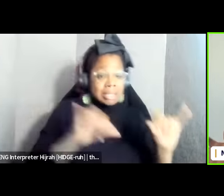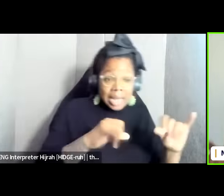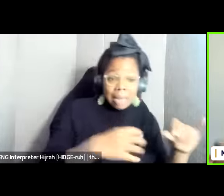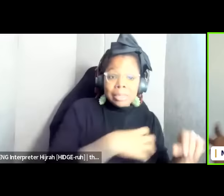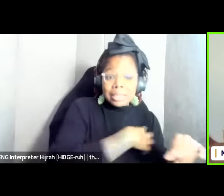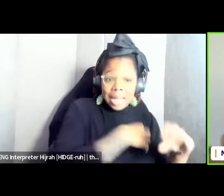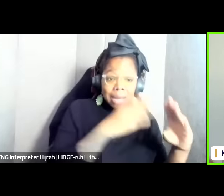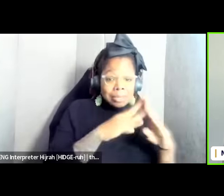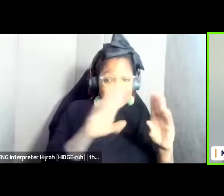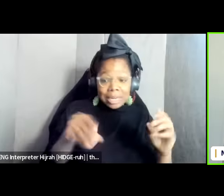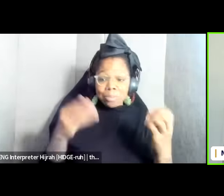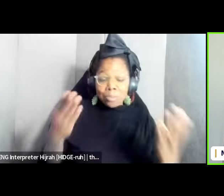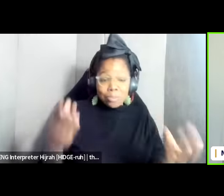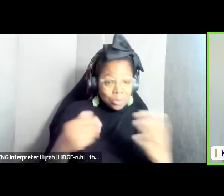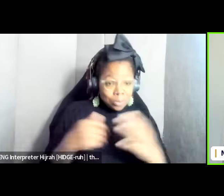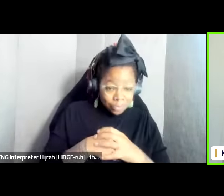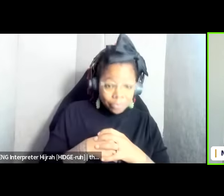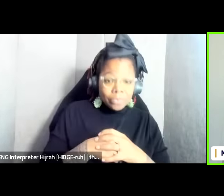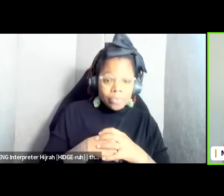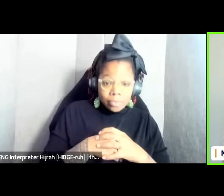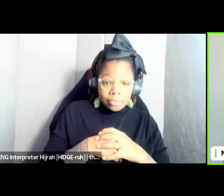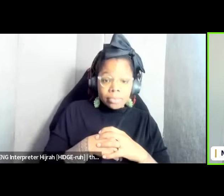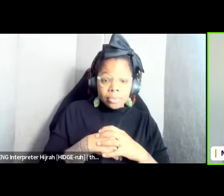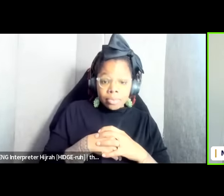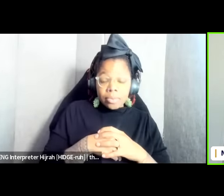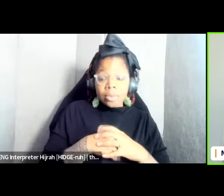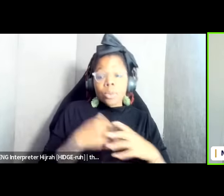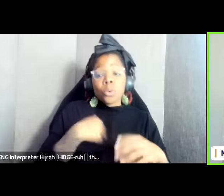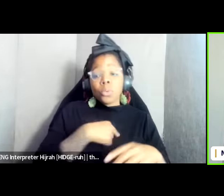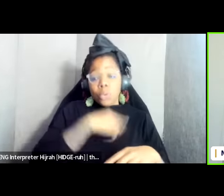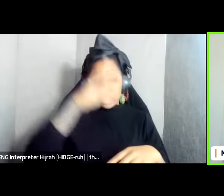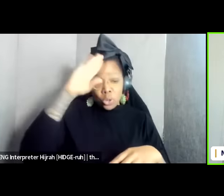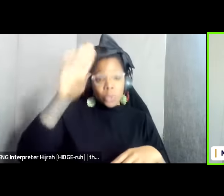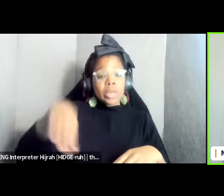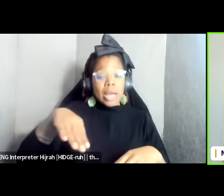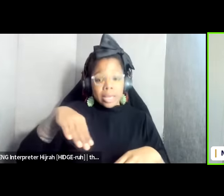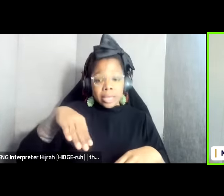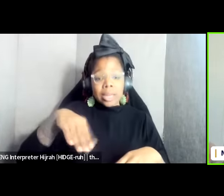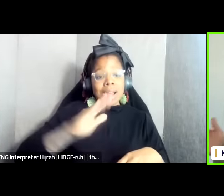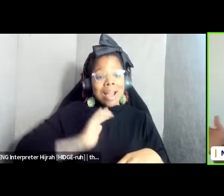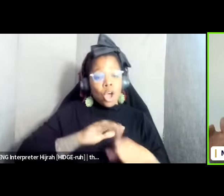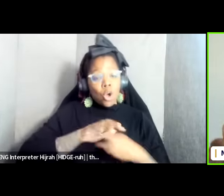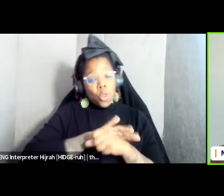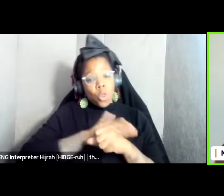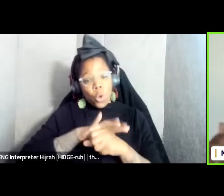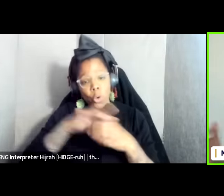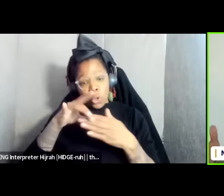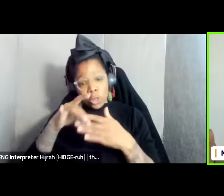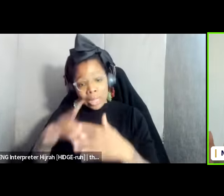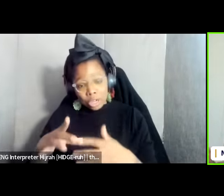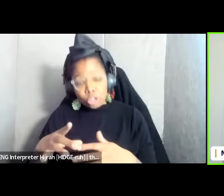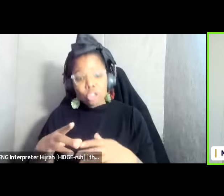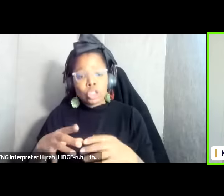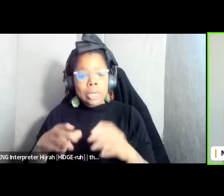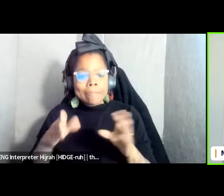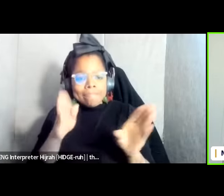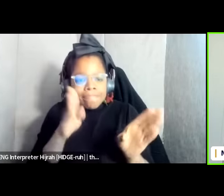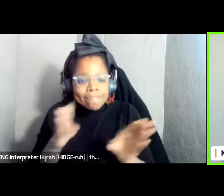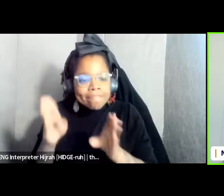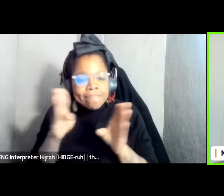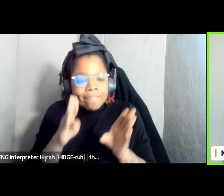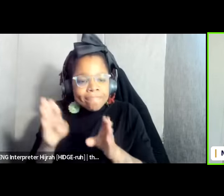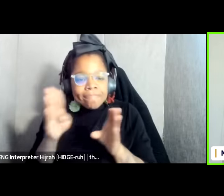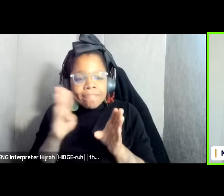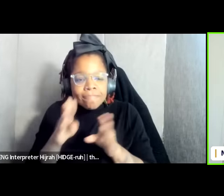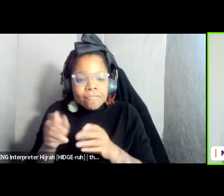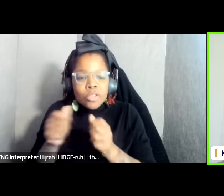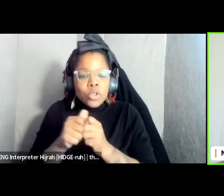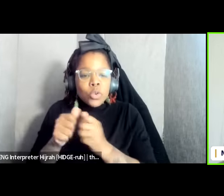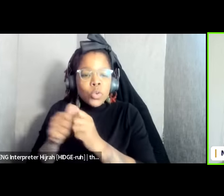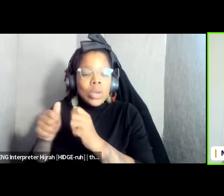to be built here um and so we know that our local leadership is conspiring with um murderous um the